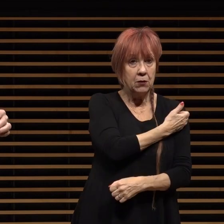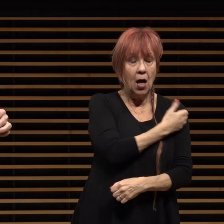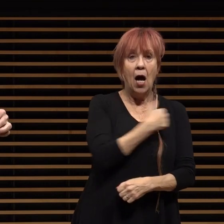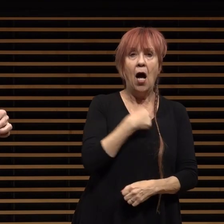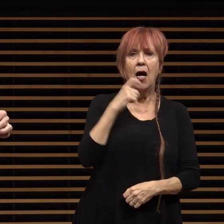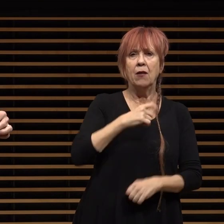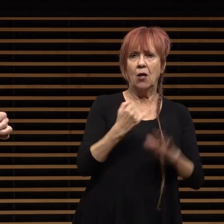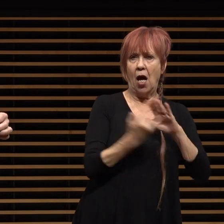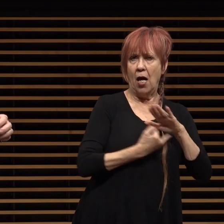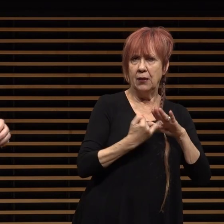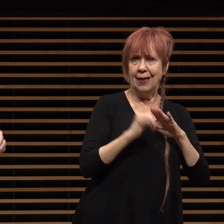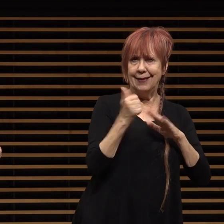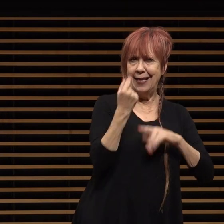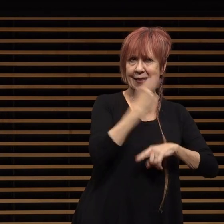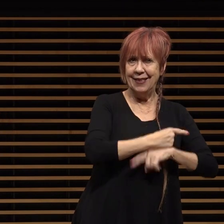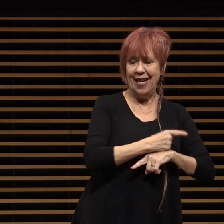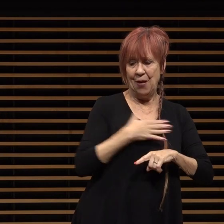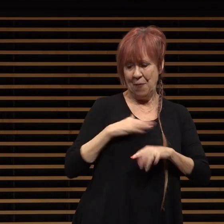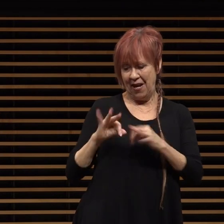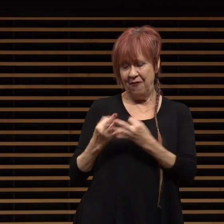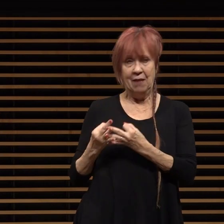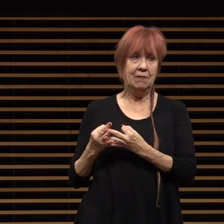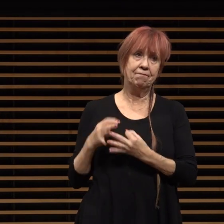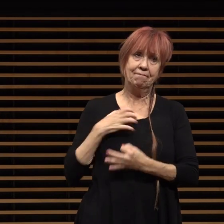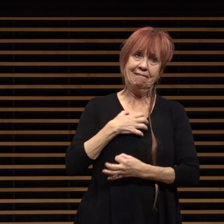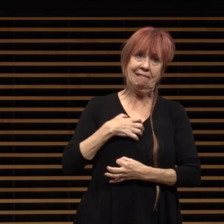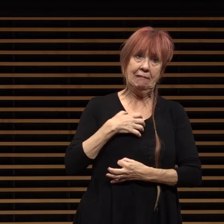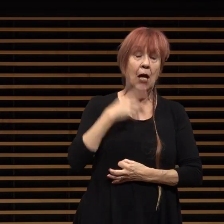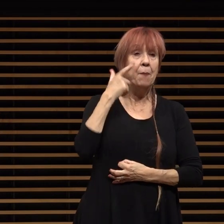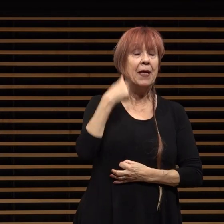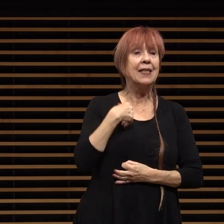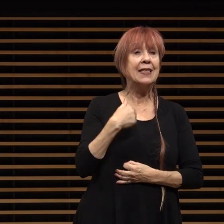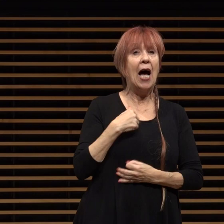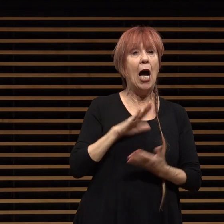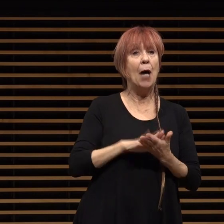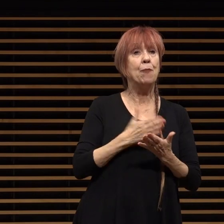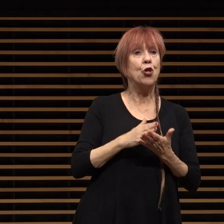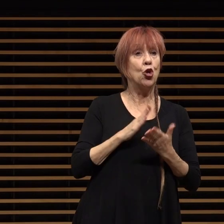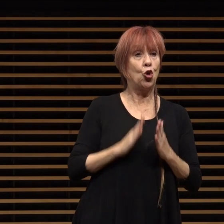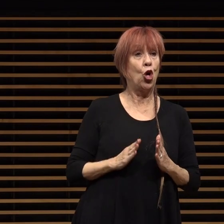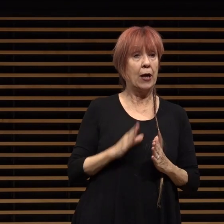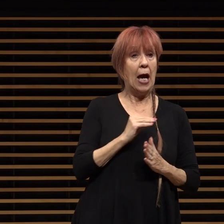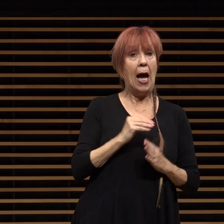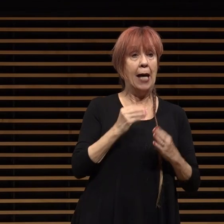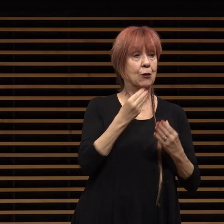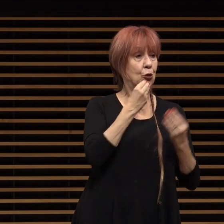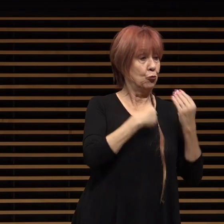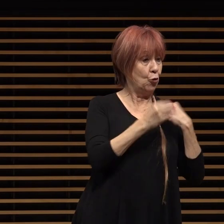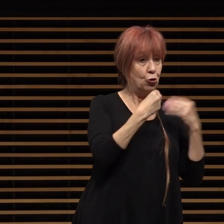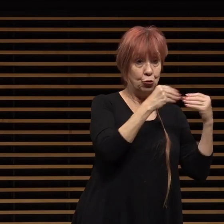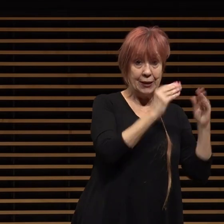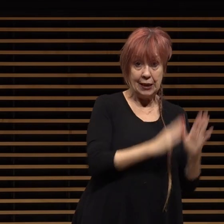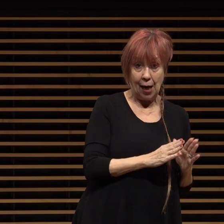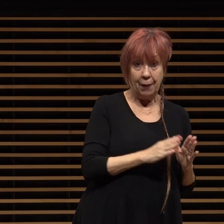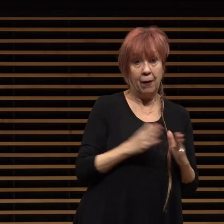10 days much to my family chagrin is i'm the primary cook and grocery shopper